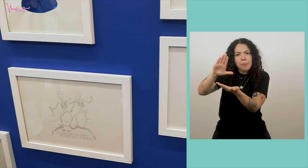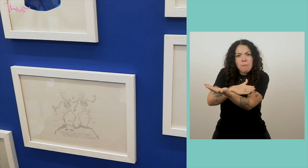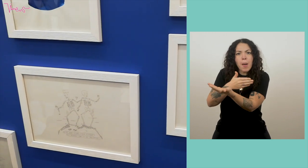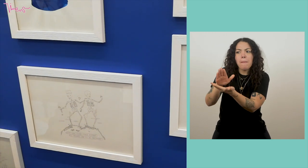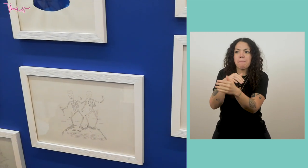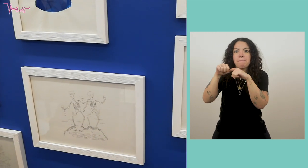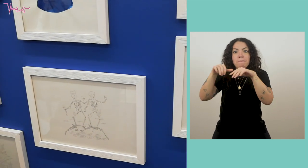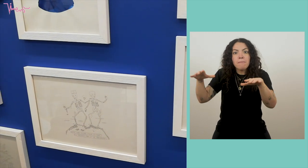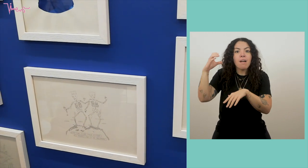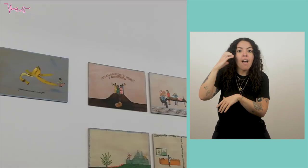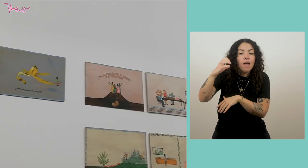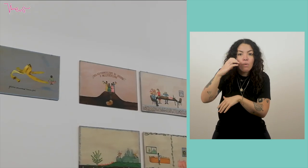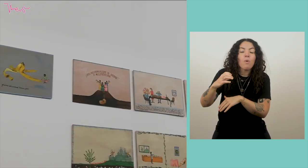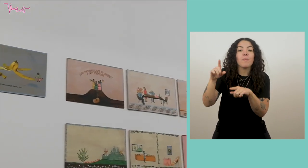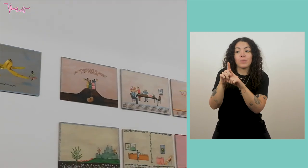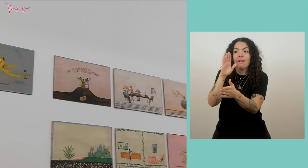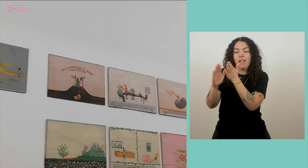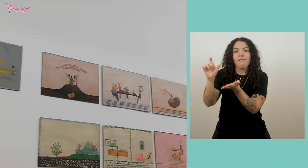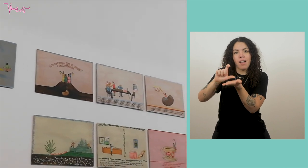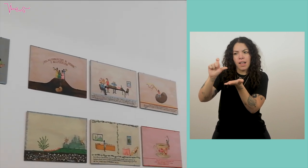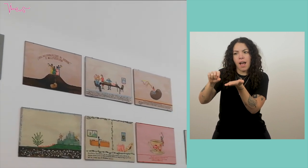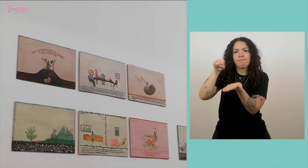and live video Instagram for the LSF part.